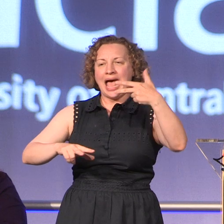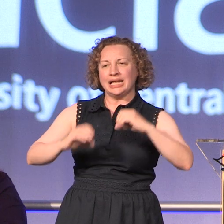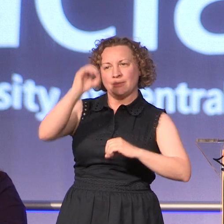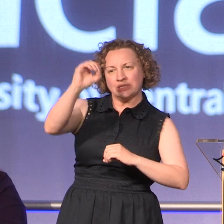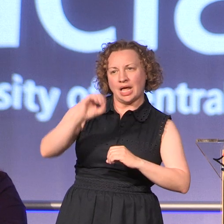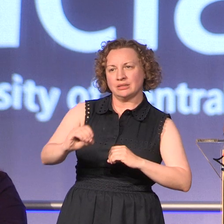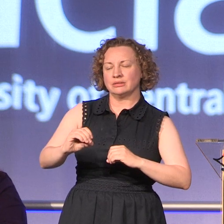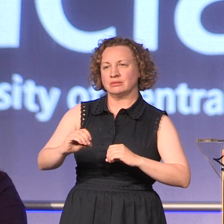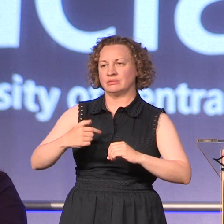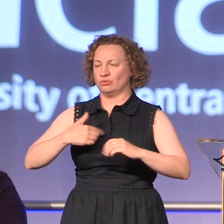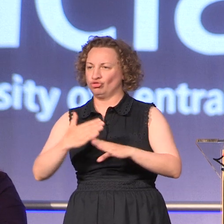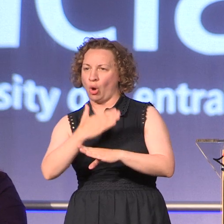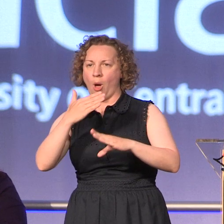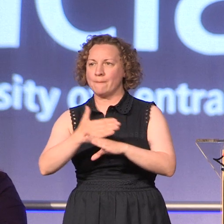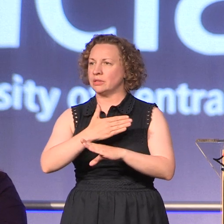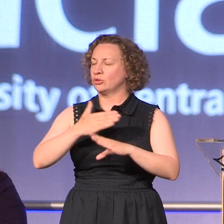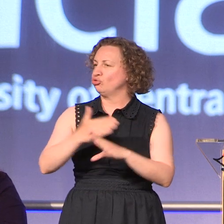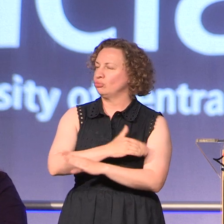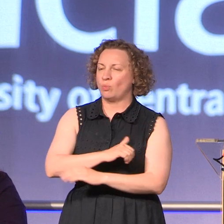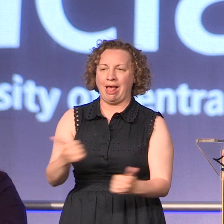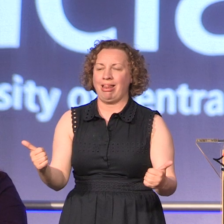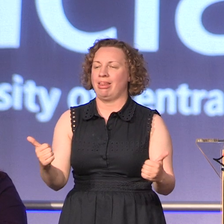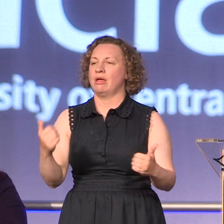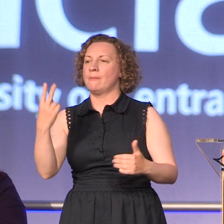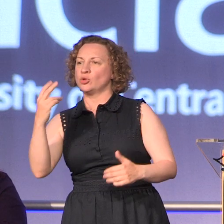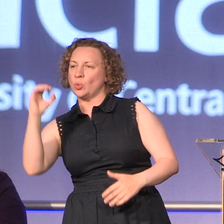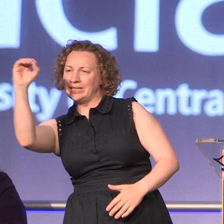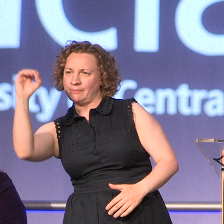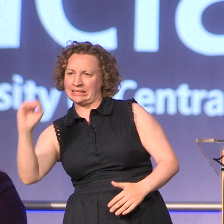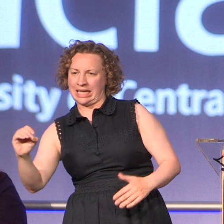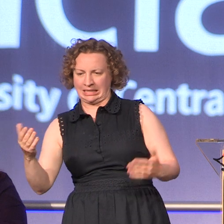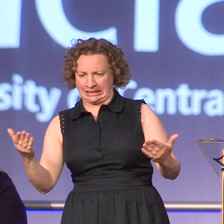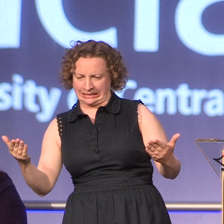you do your job and you do it well but there is 20% of the time in all of your